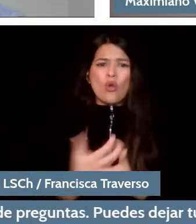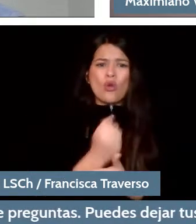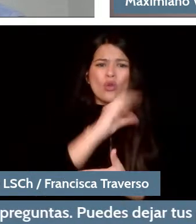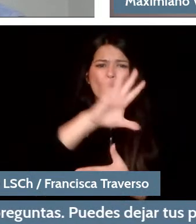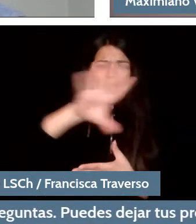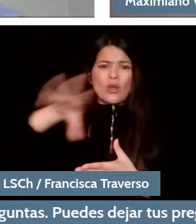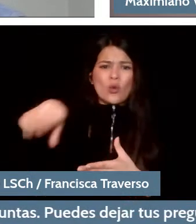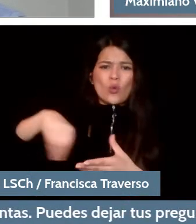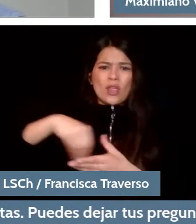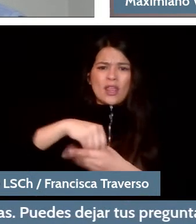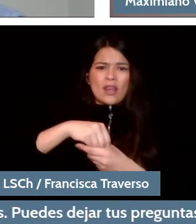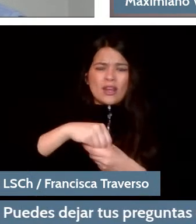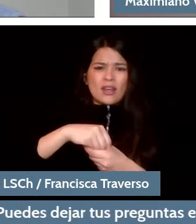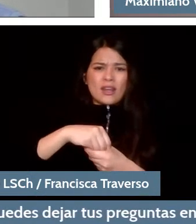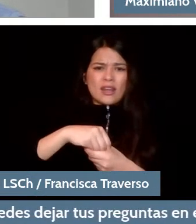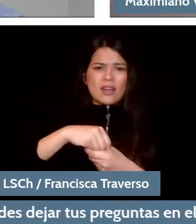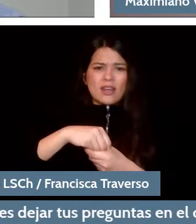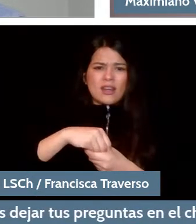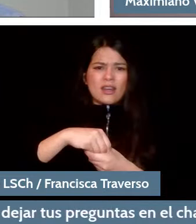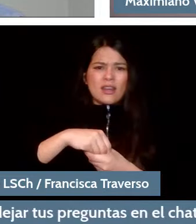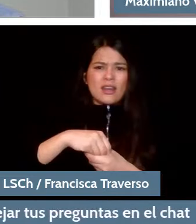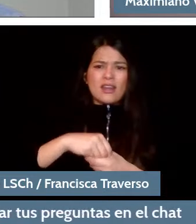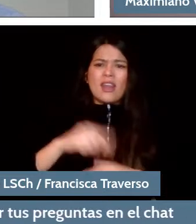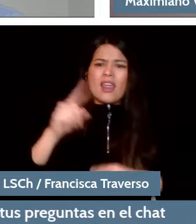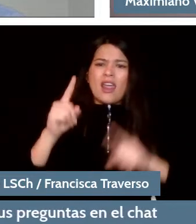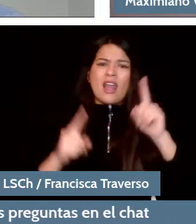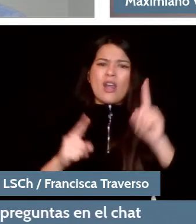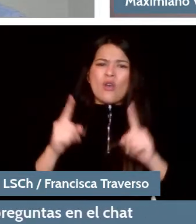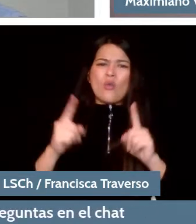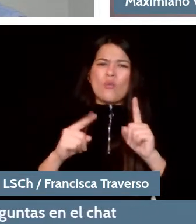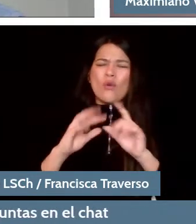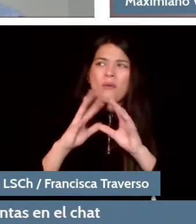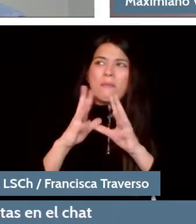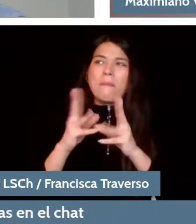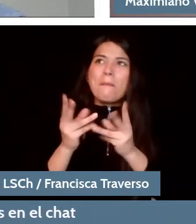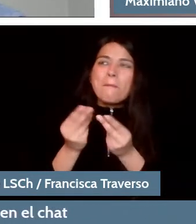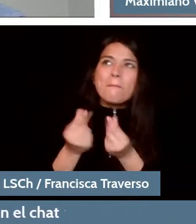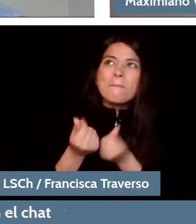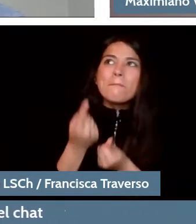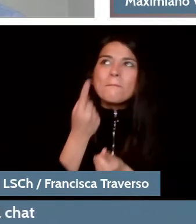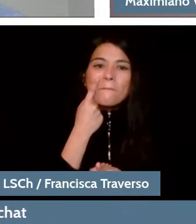something that sounded very familiar to us, but completely within a classic musical treatment.